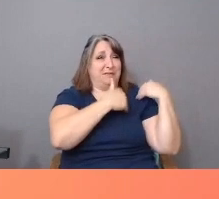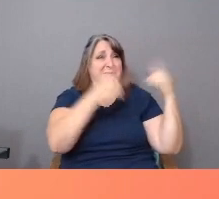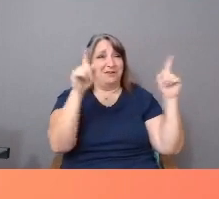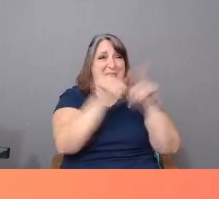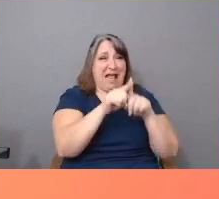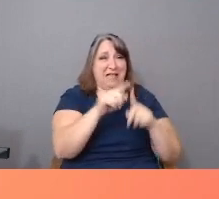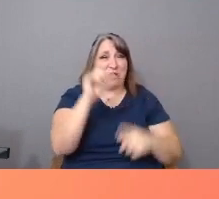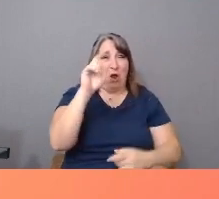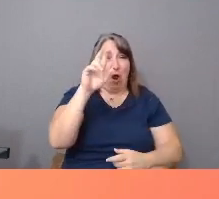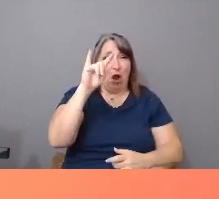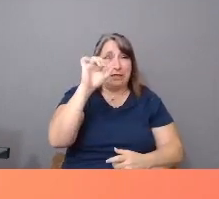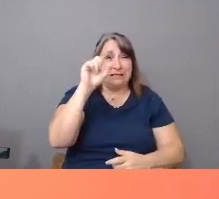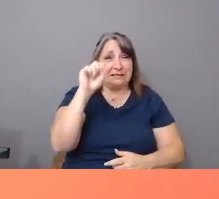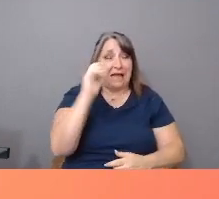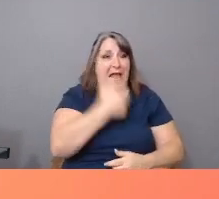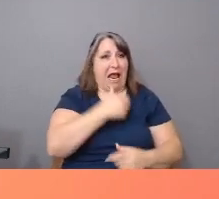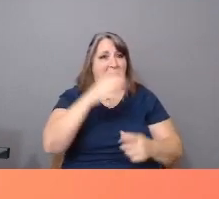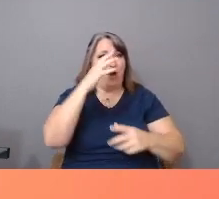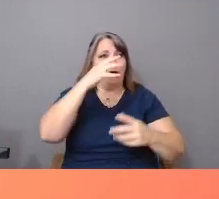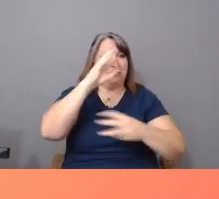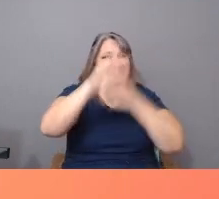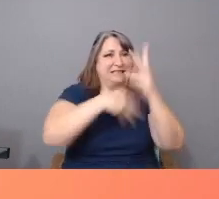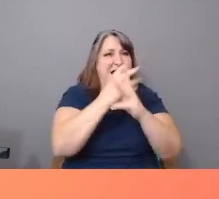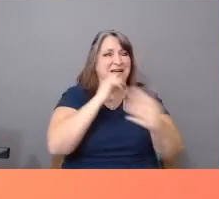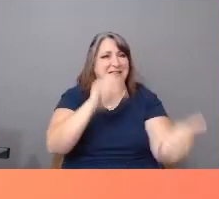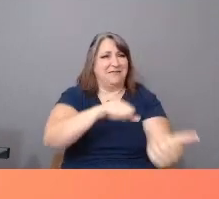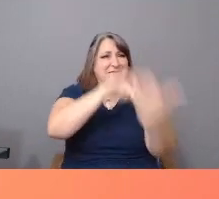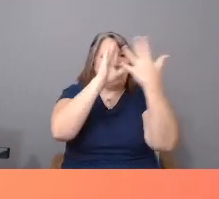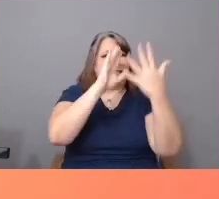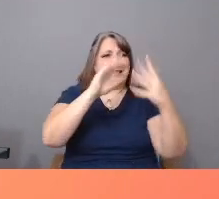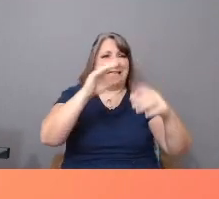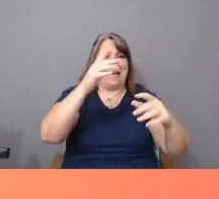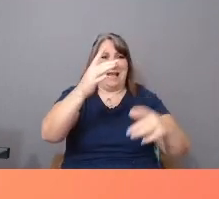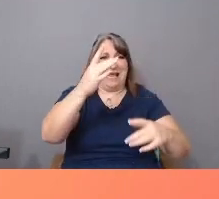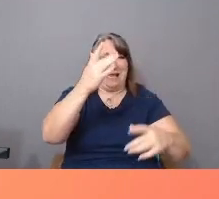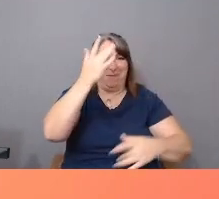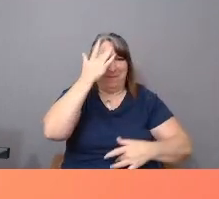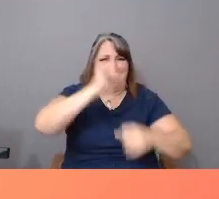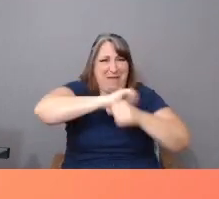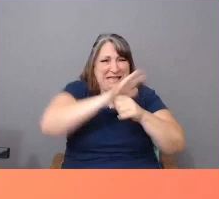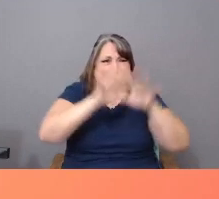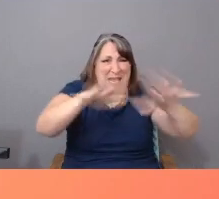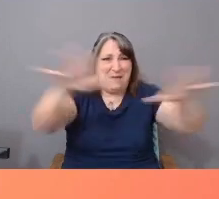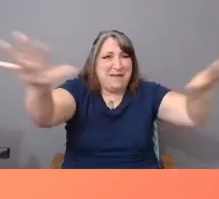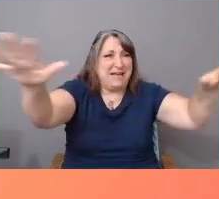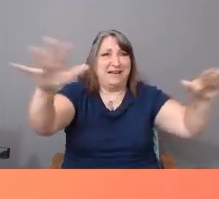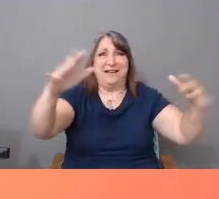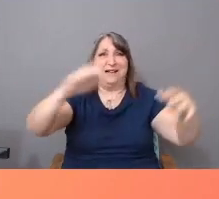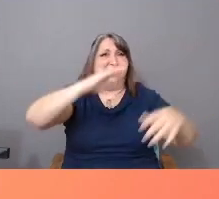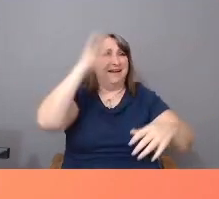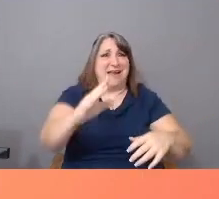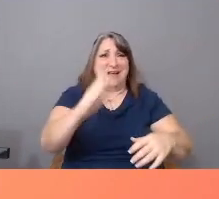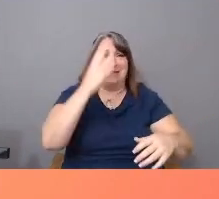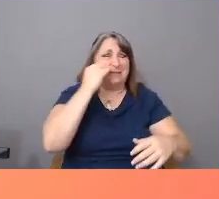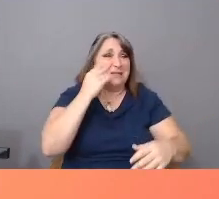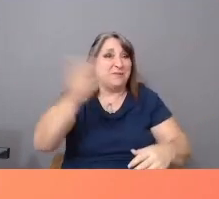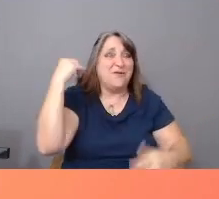Our society is facing a pandemic of unprecedented proportions, a pandemic of racism, and it destroys us all--